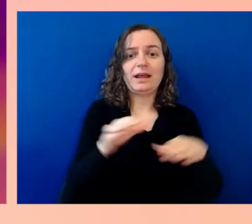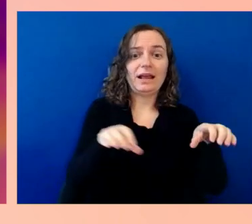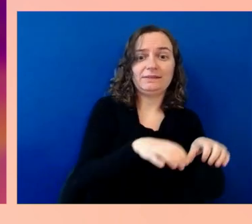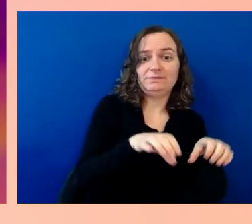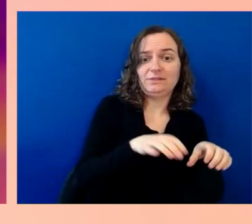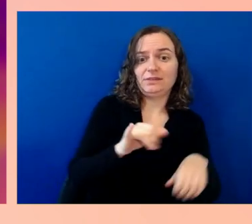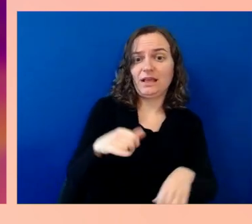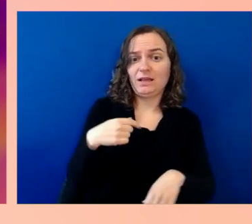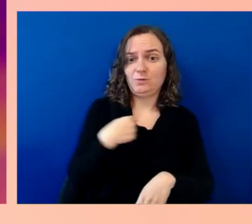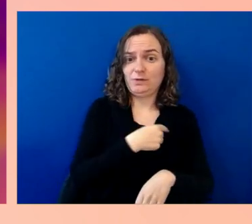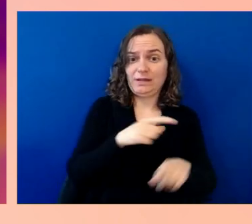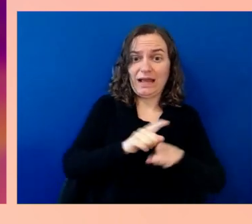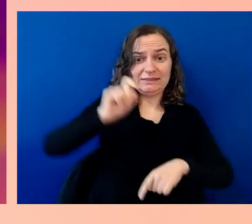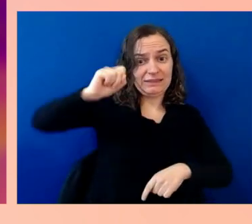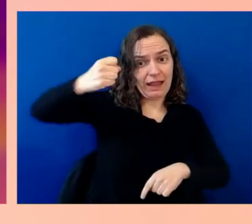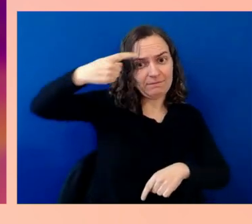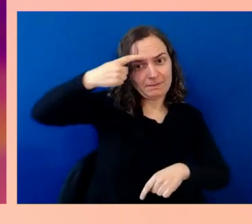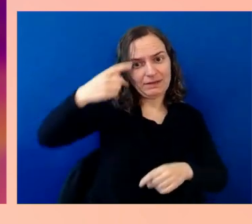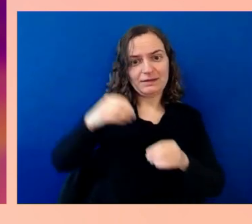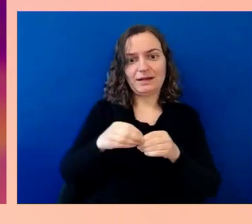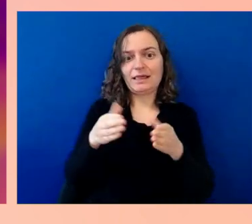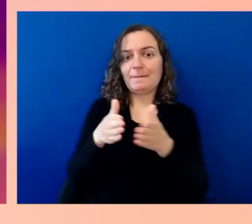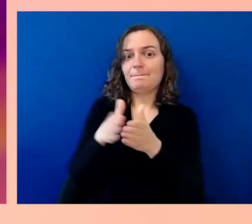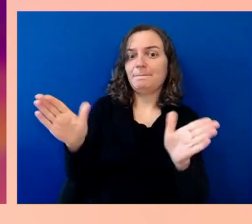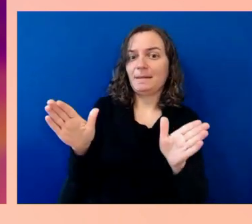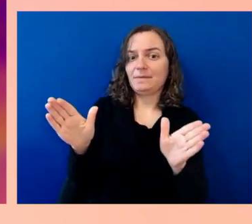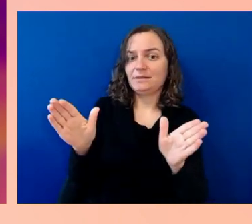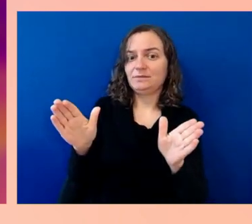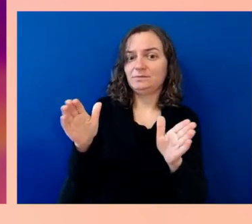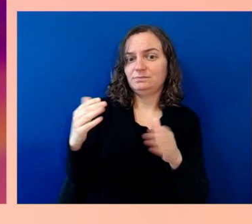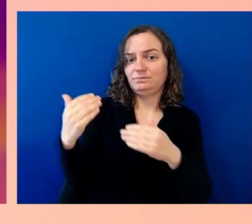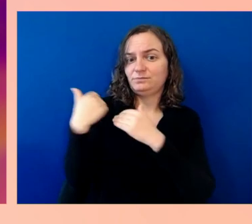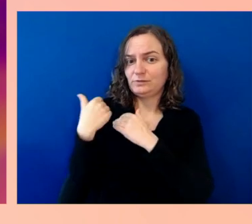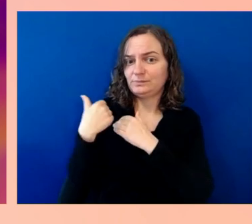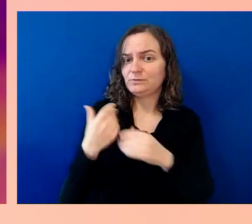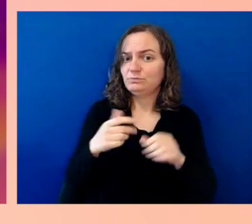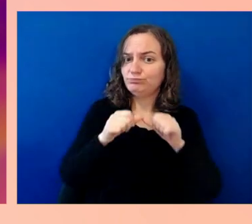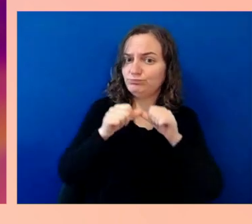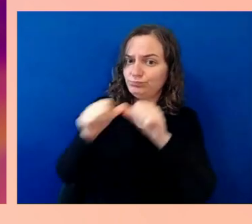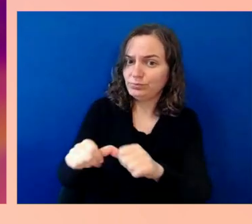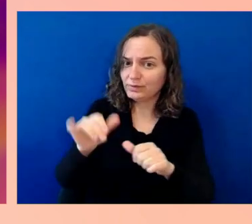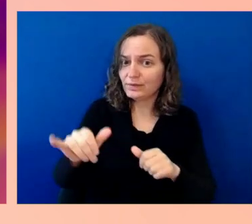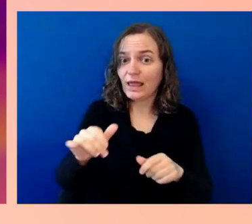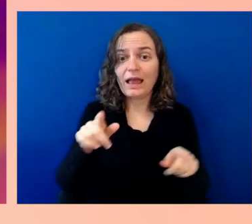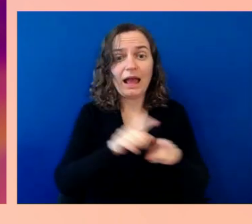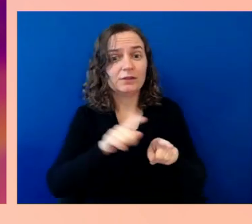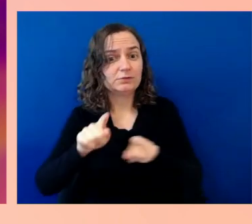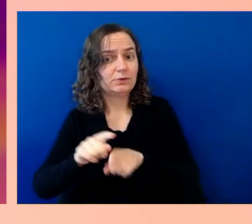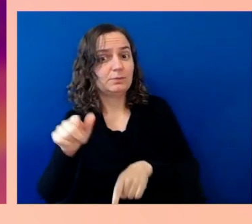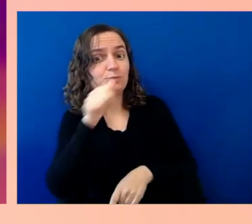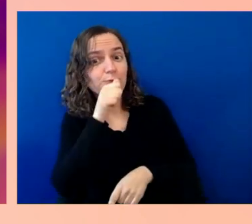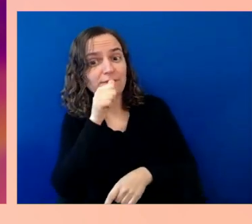and the activities that the private sector does best. It's again, a dynamic, exciting time to be doing just that and